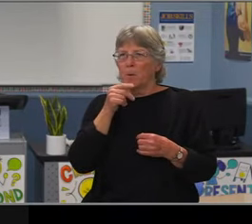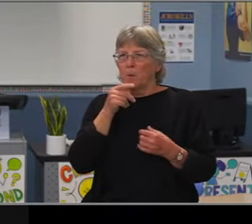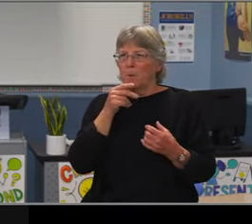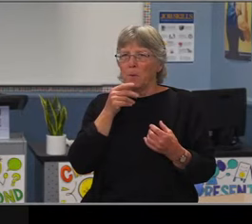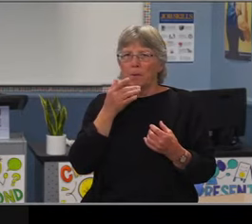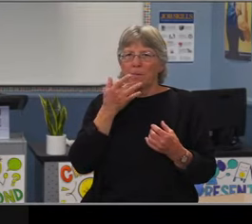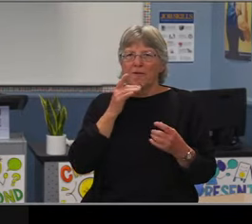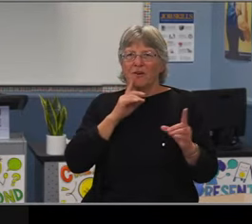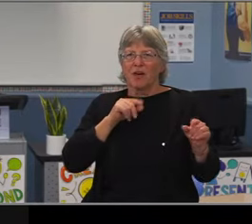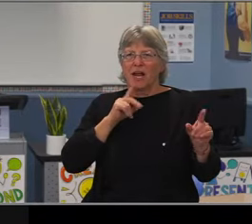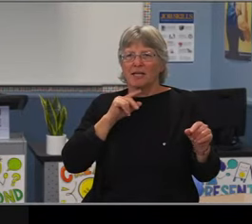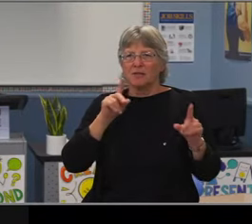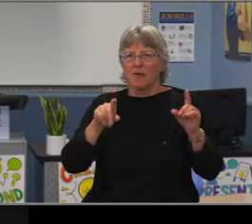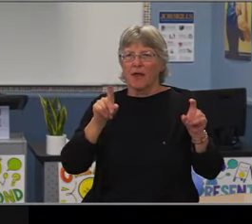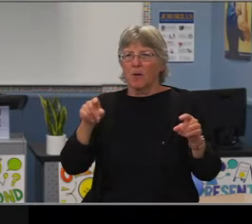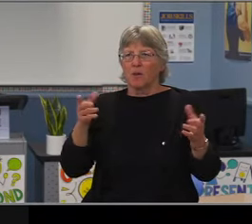Second. Discussion?